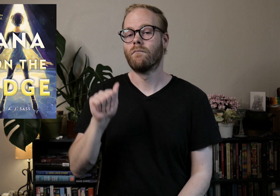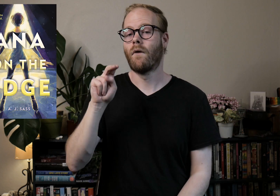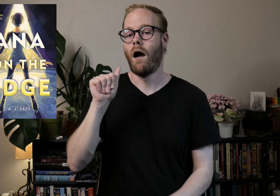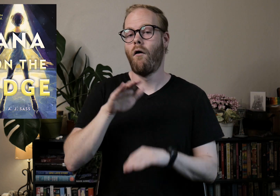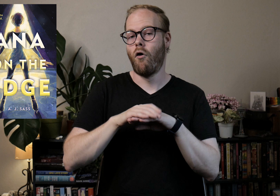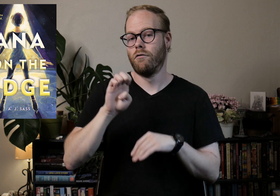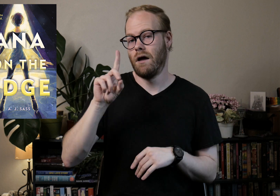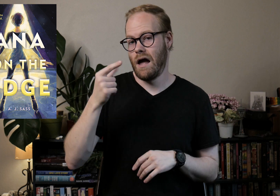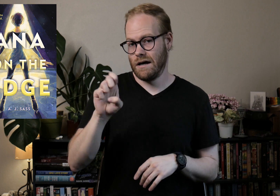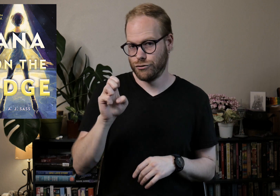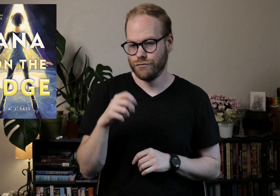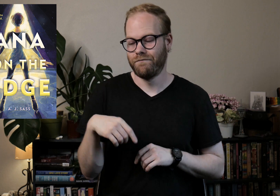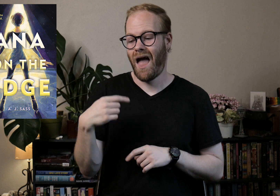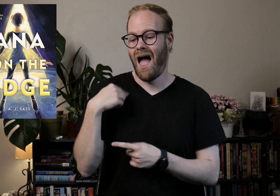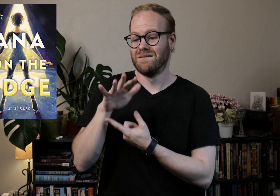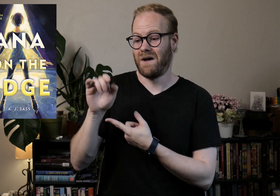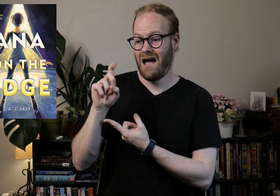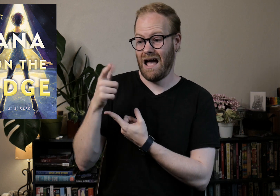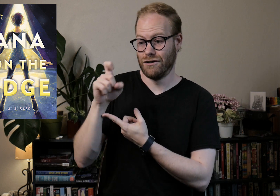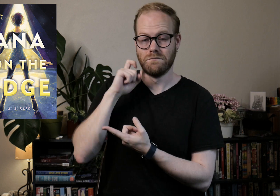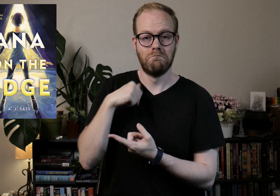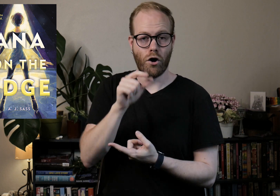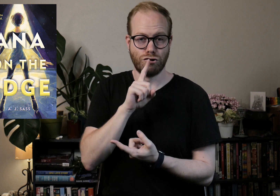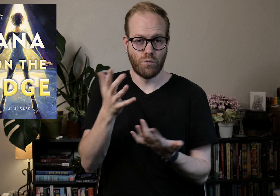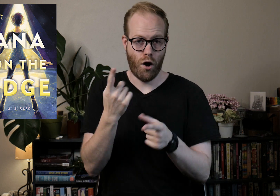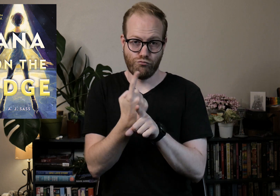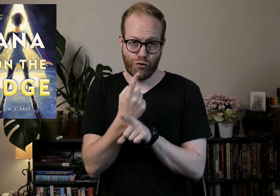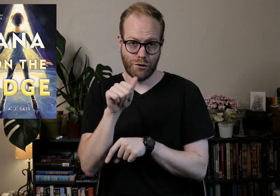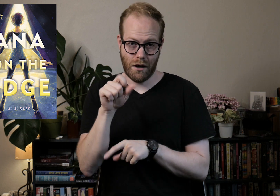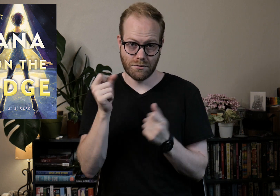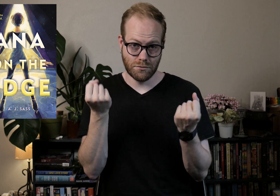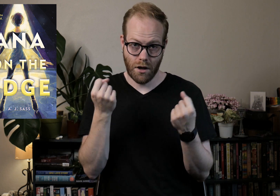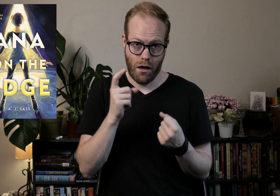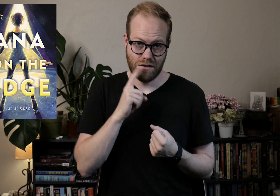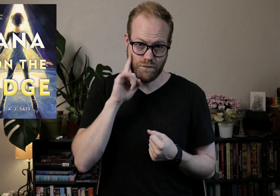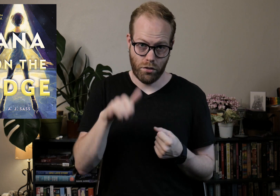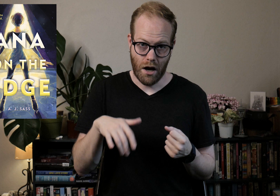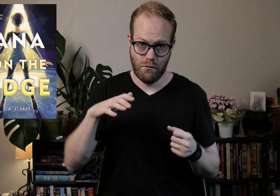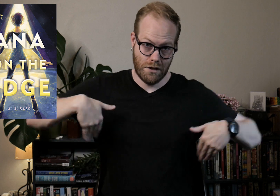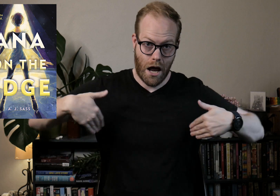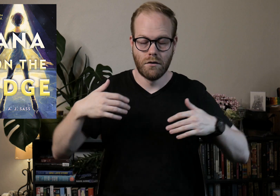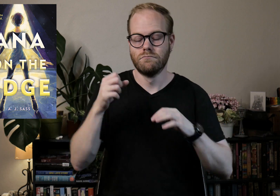Ana on the Edge. I spelled Edge because I'm not sure what the appropriate ASL sign is for that, yet.